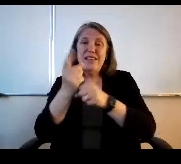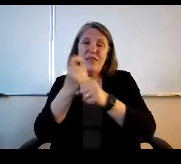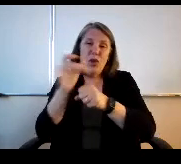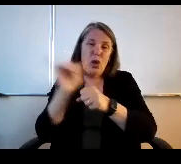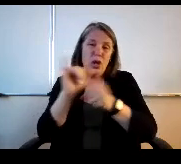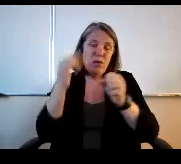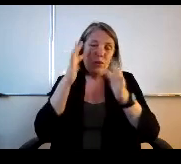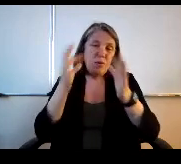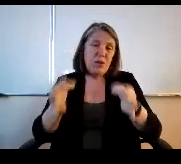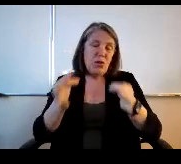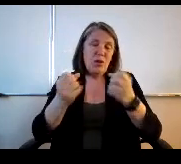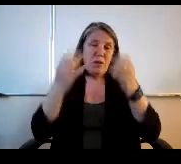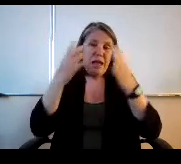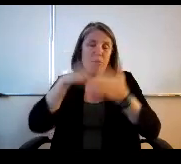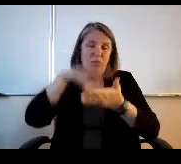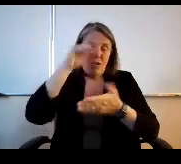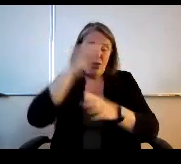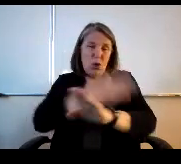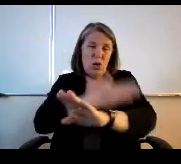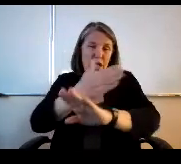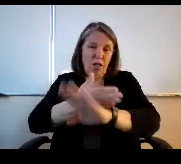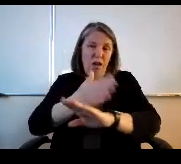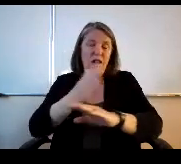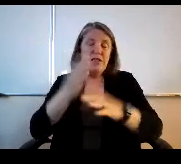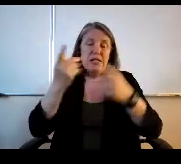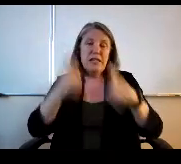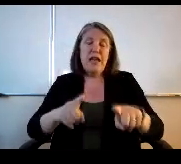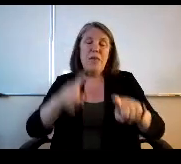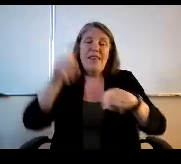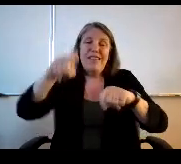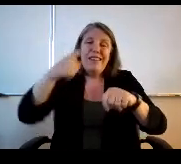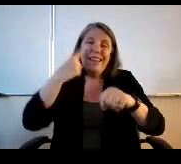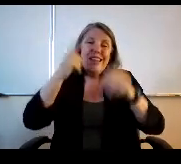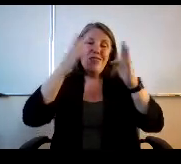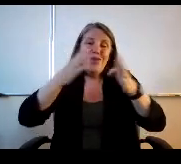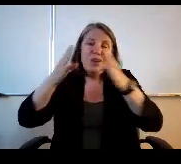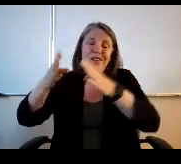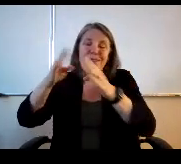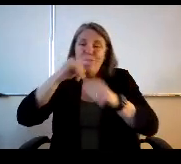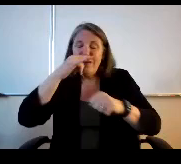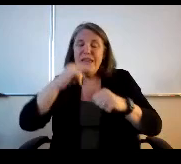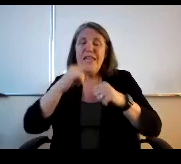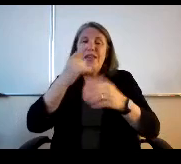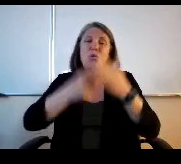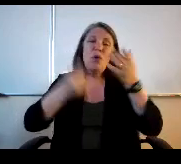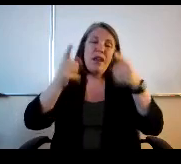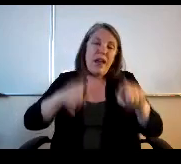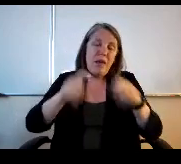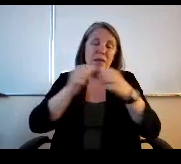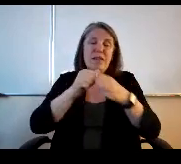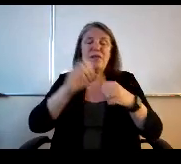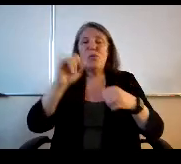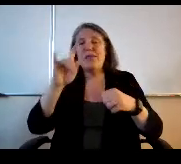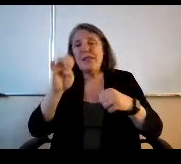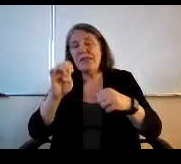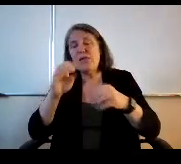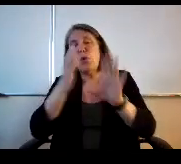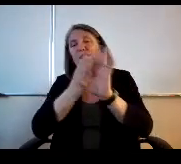determine how much of a learning loss there's been. The needs of individual kids. What happens with the site